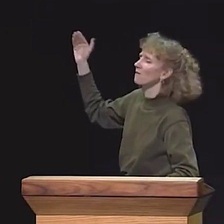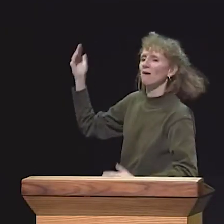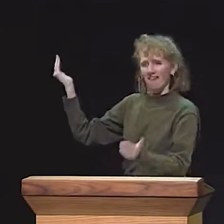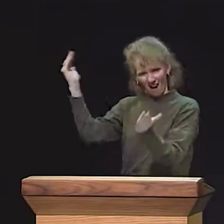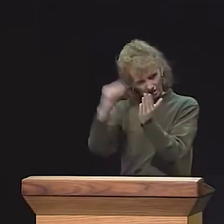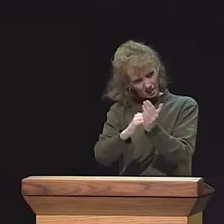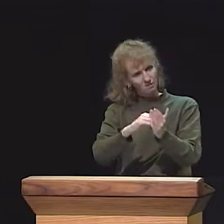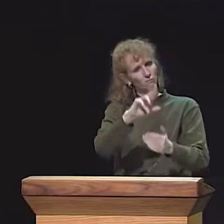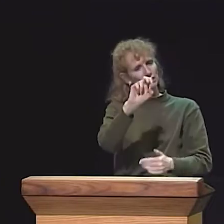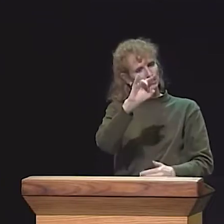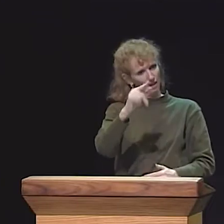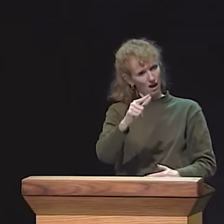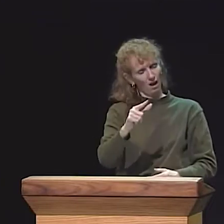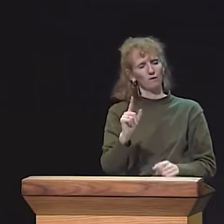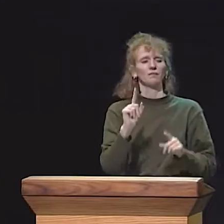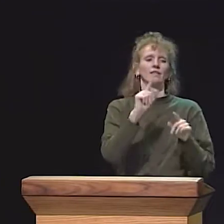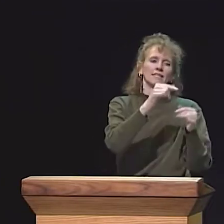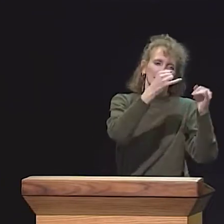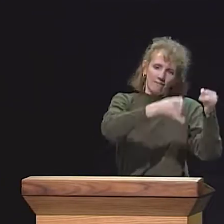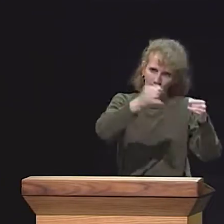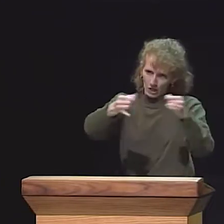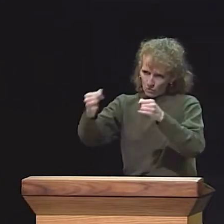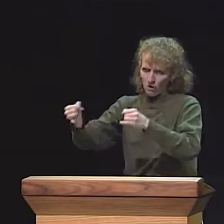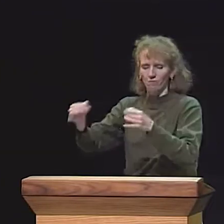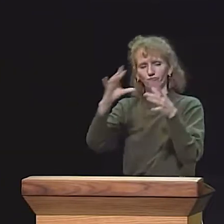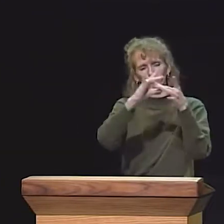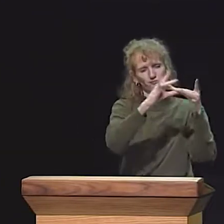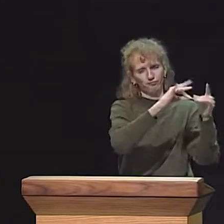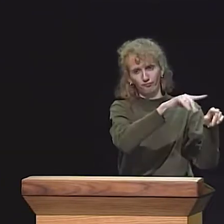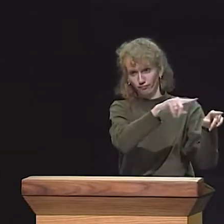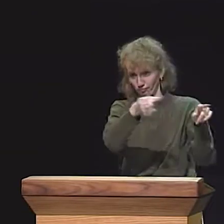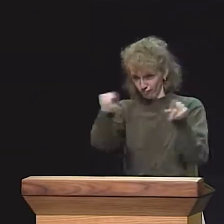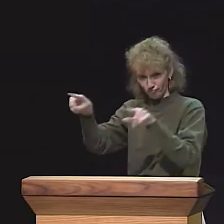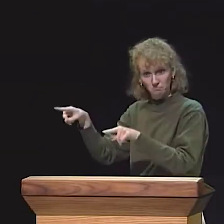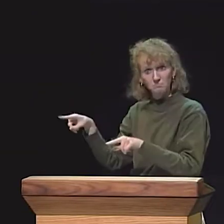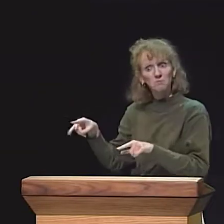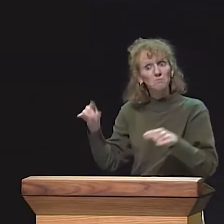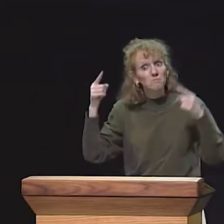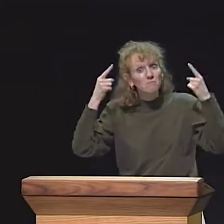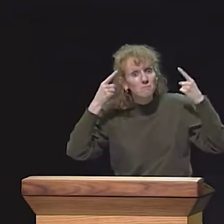SO, THEN THE STUDENTS GO BACK AND PRACTICE IT SOME MORE, AND THEN ONCE AGAIN, THERE'S A RETELLING